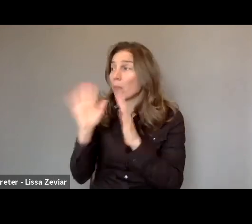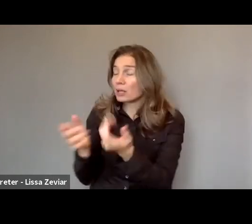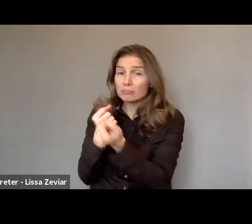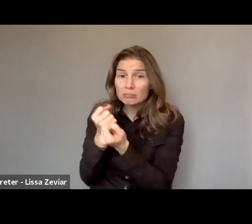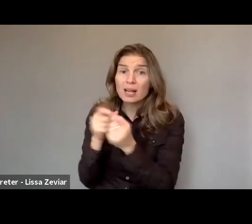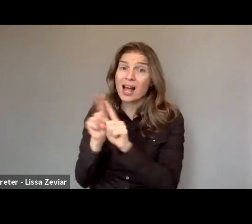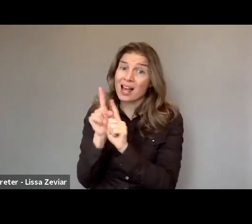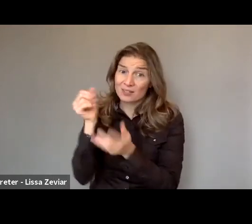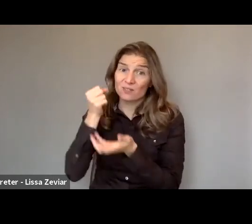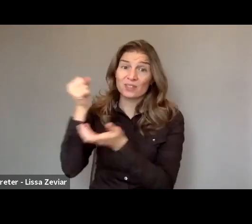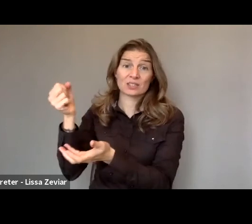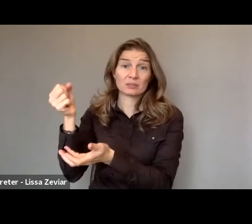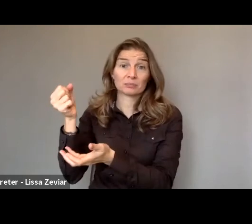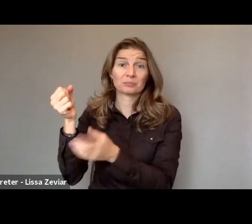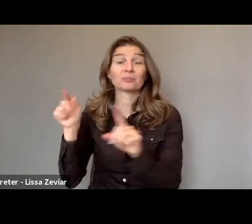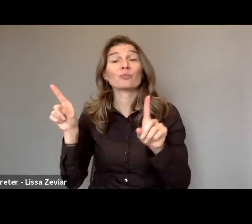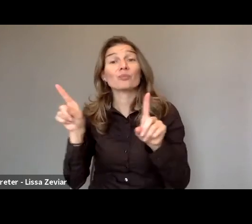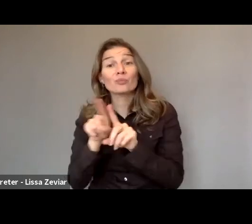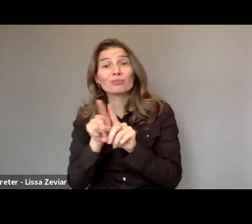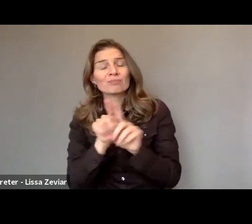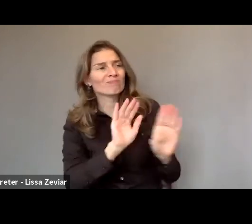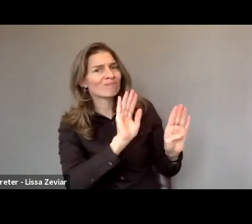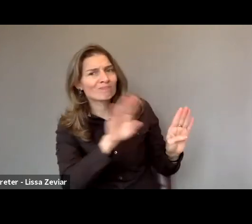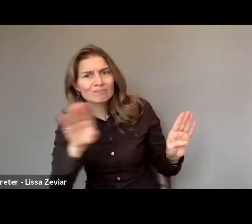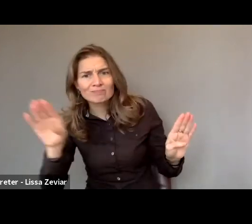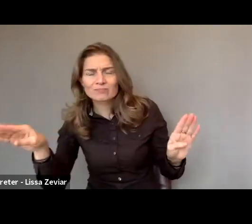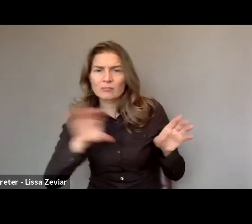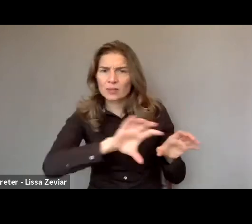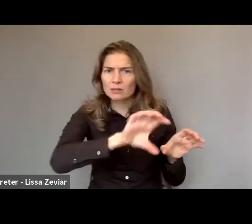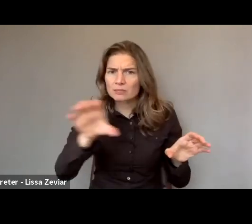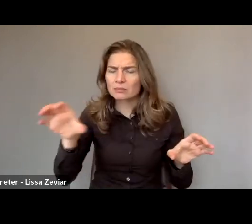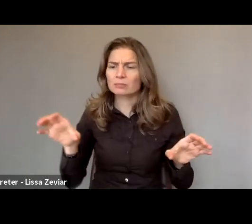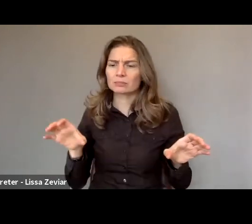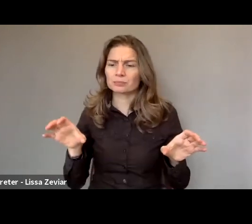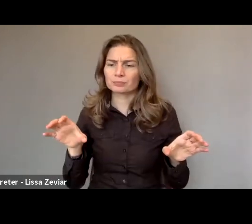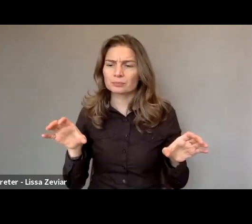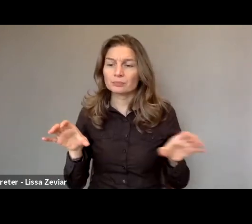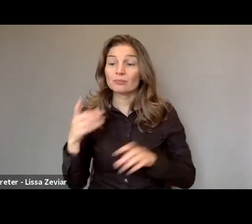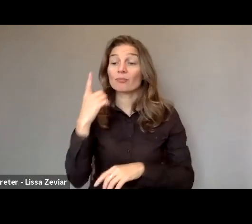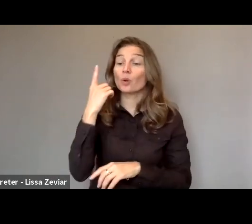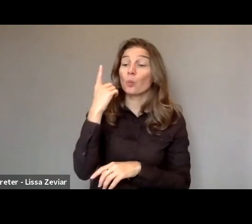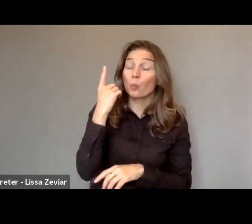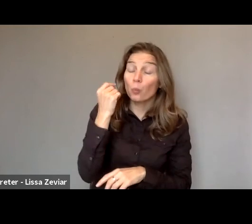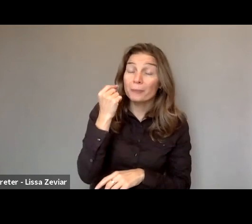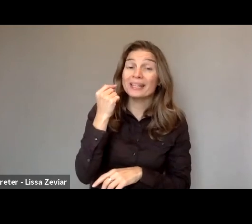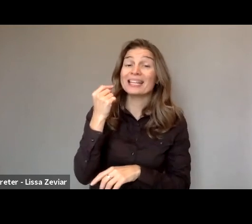Also, we've been calling on those countries to ensure accessibility of women with disabilities in particular,